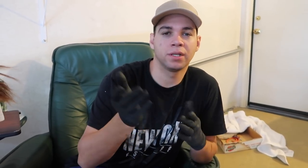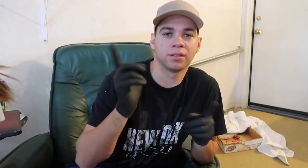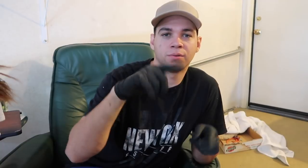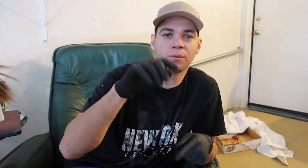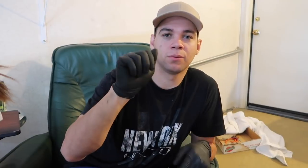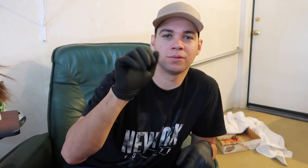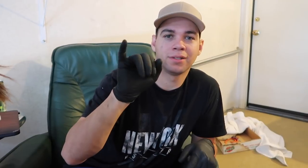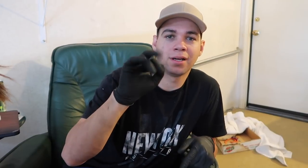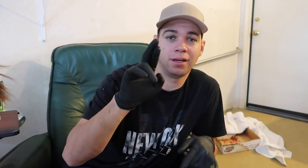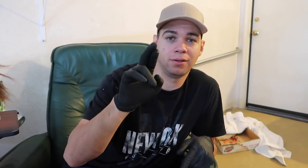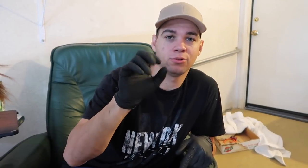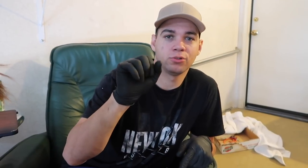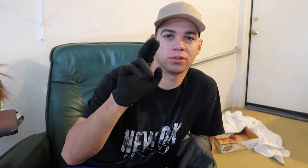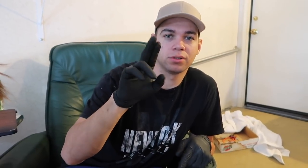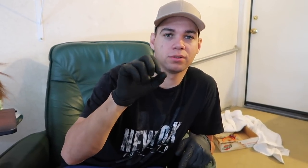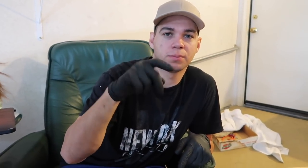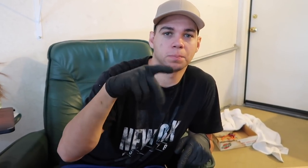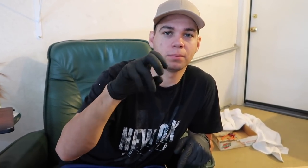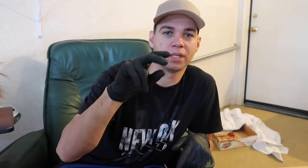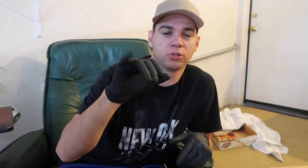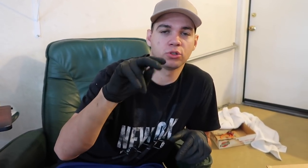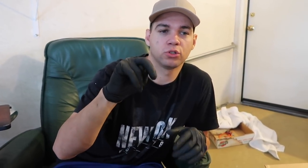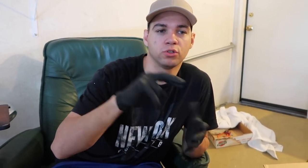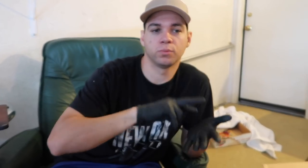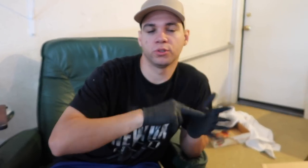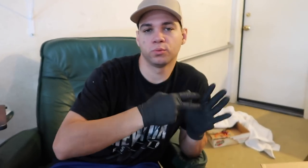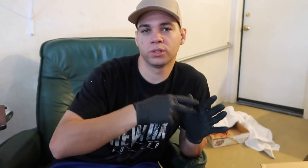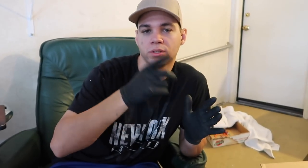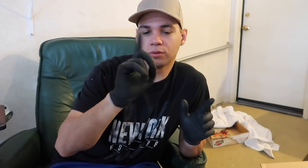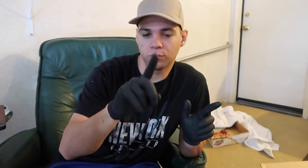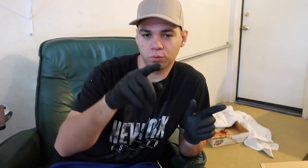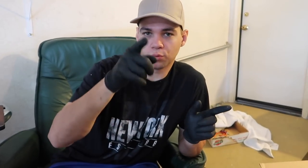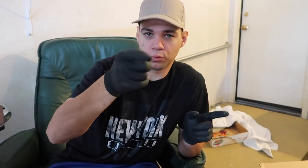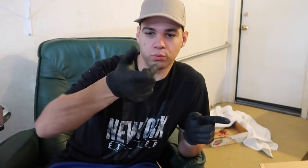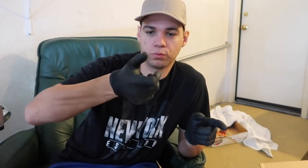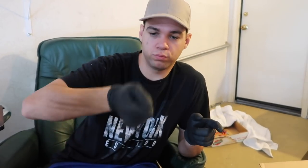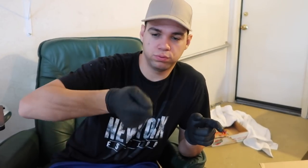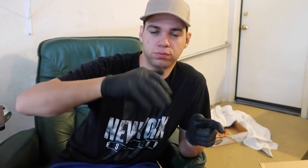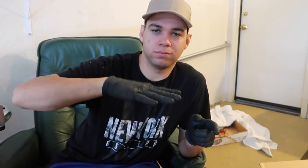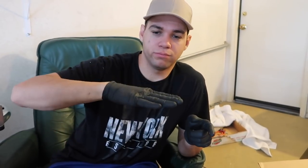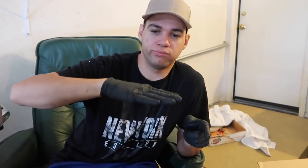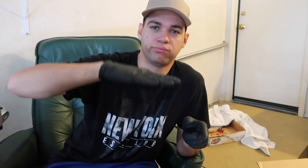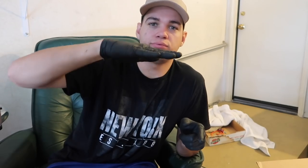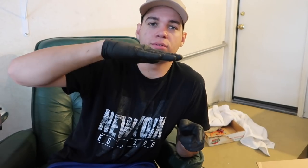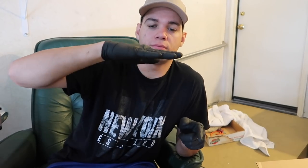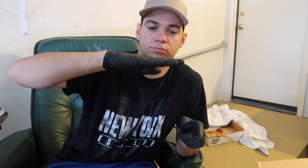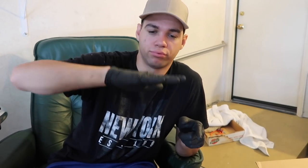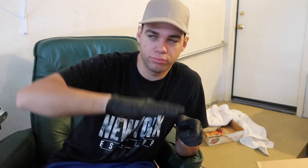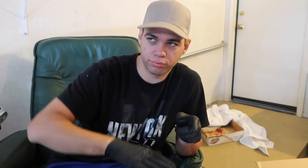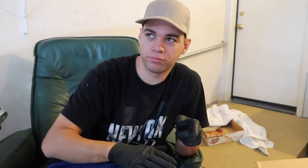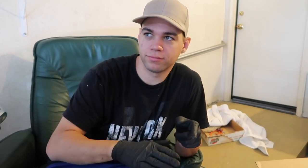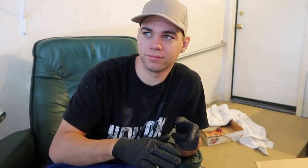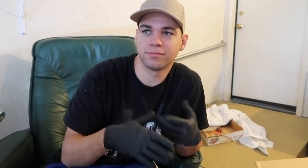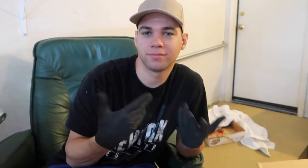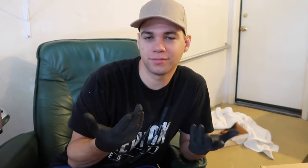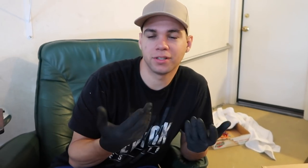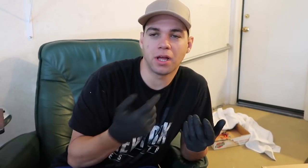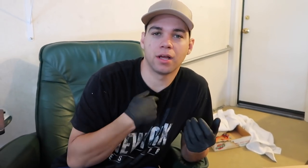I was planning to go air suspension which means you can raise or lower the car E: yeah